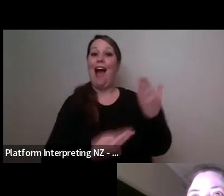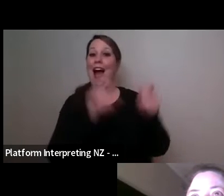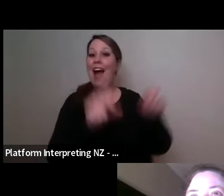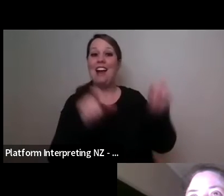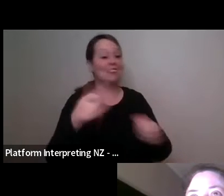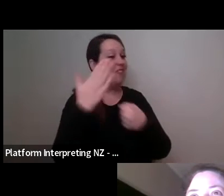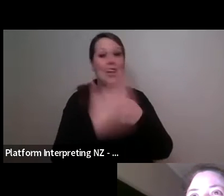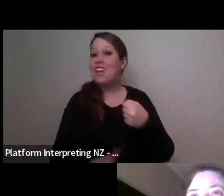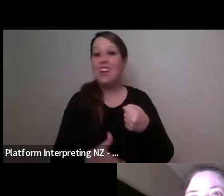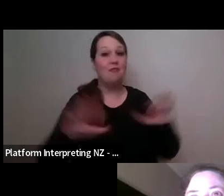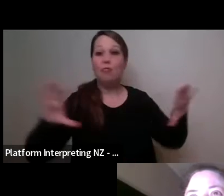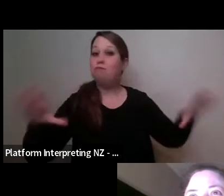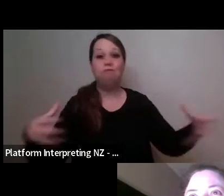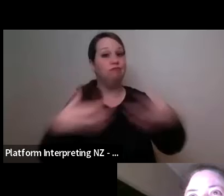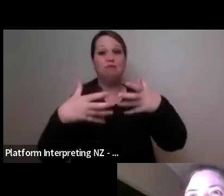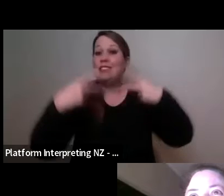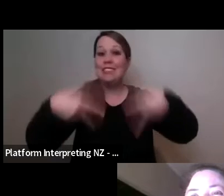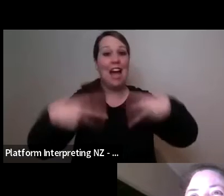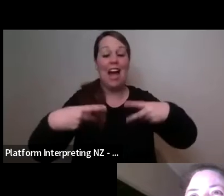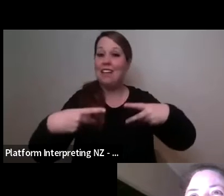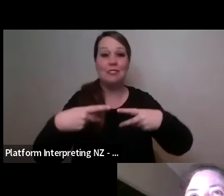to be in the dance studio together and you know a lot of them are coming with